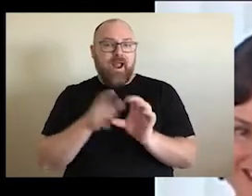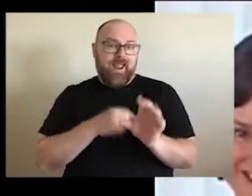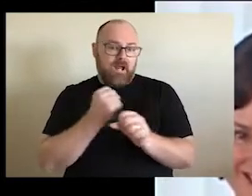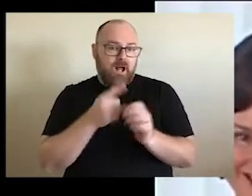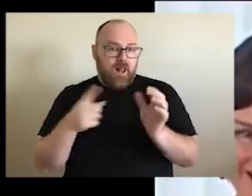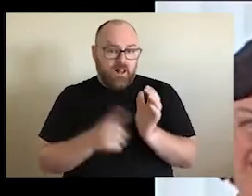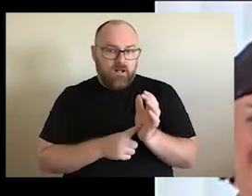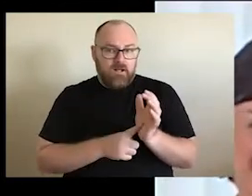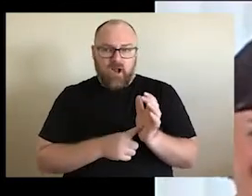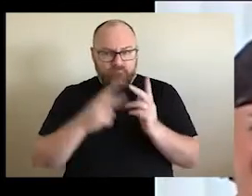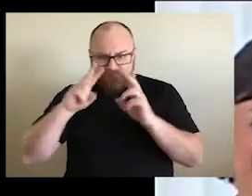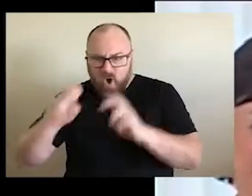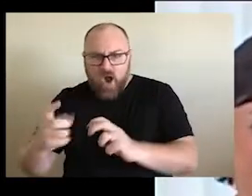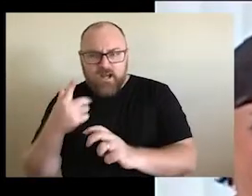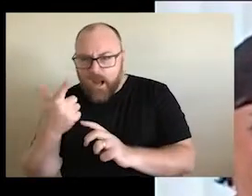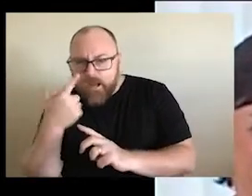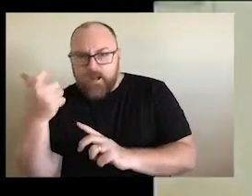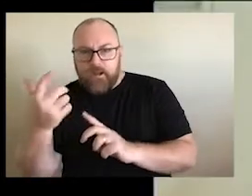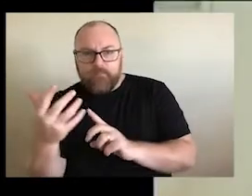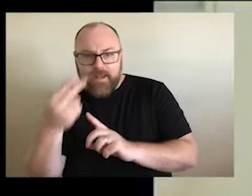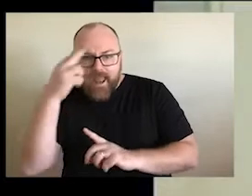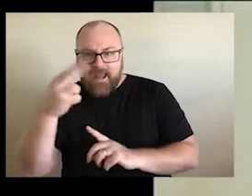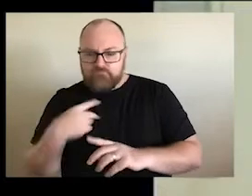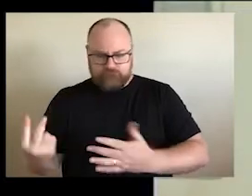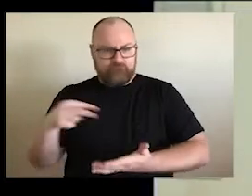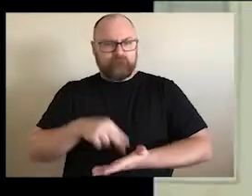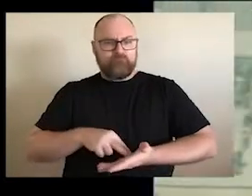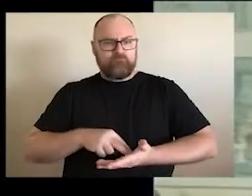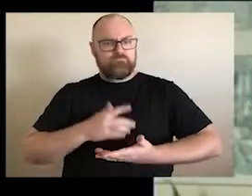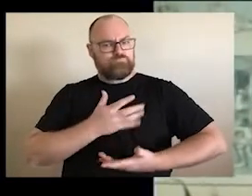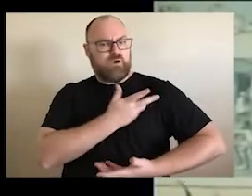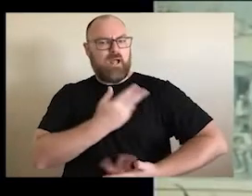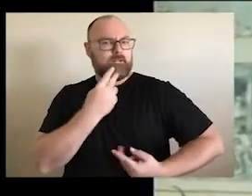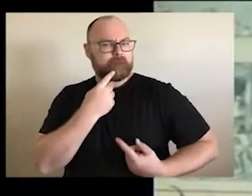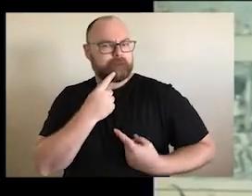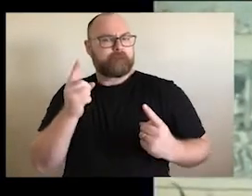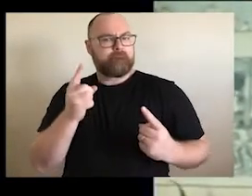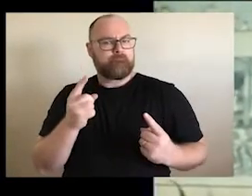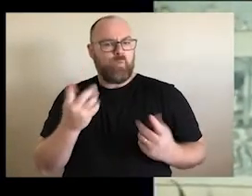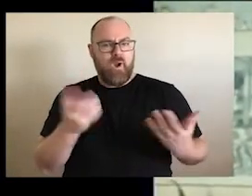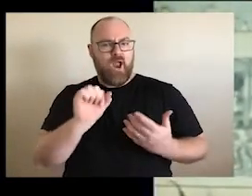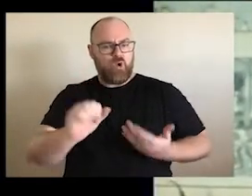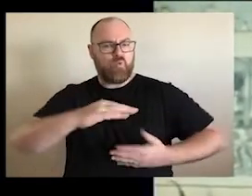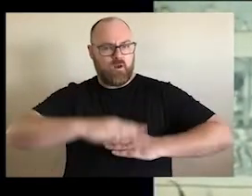grace. People can volunteer their services to participate not in